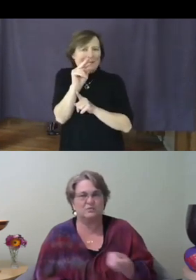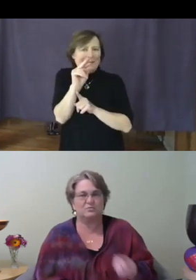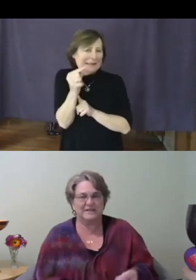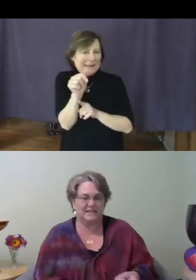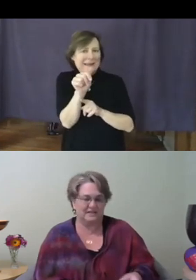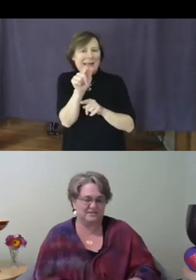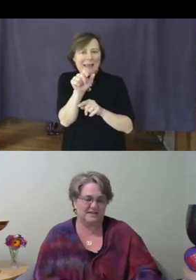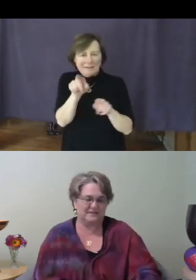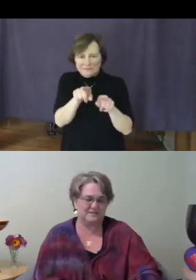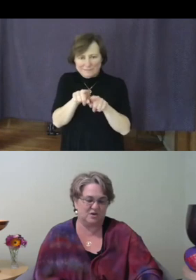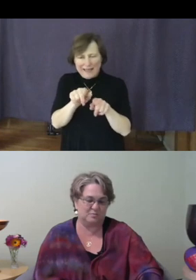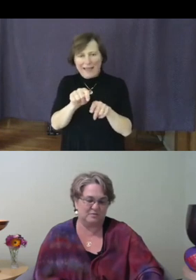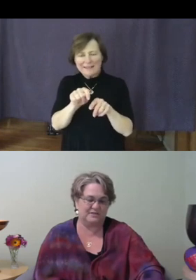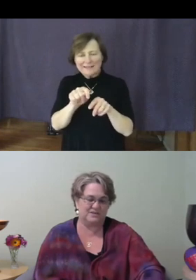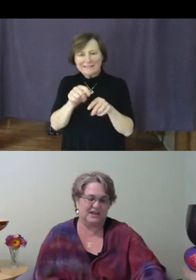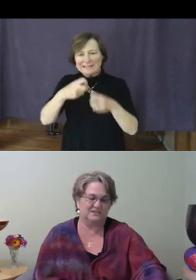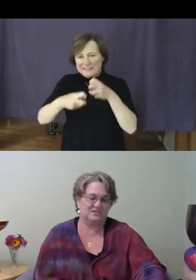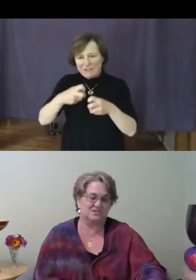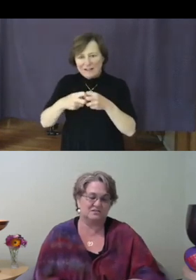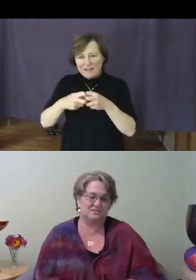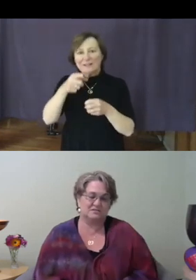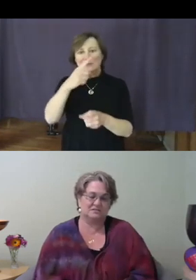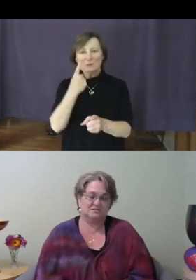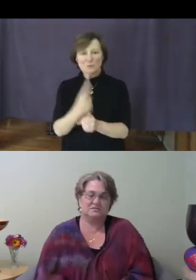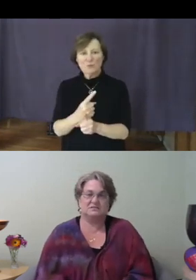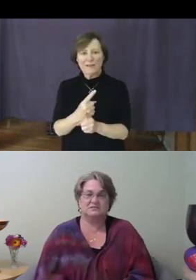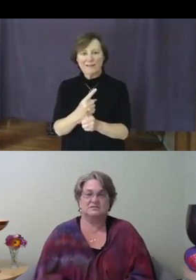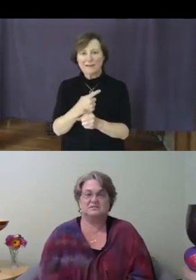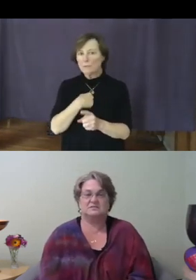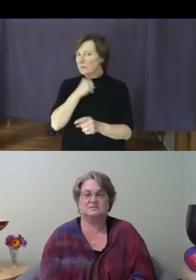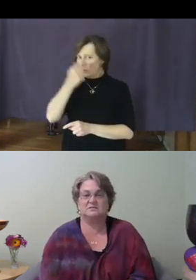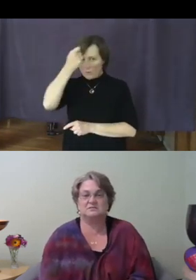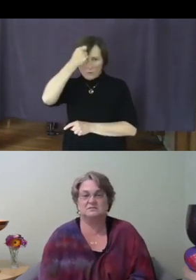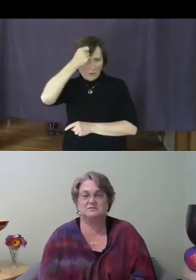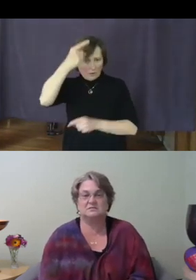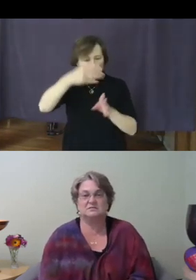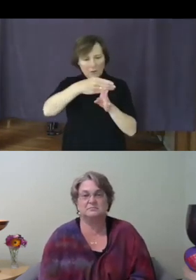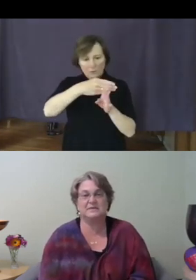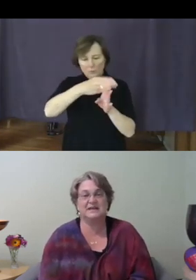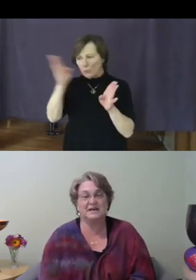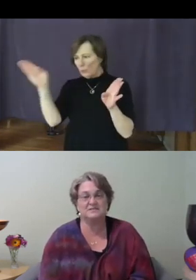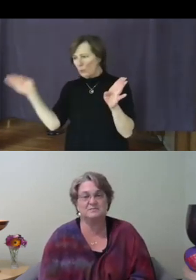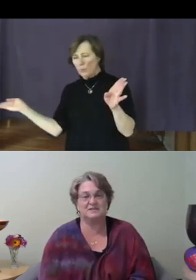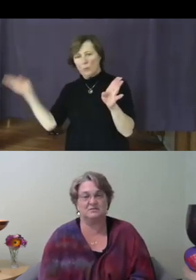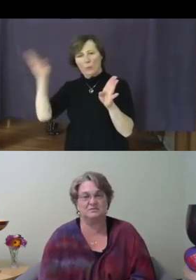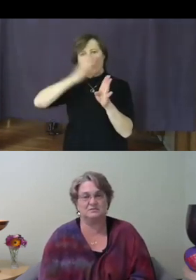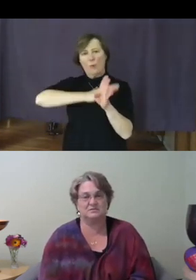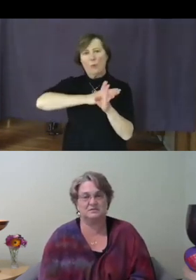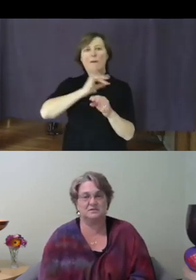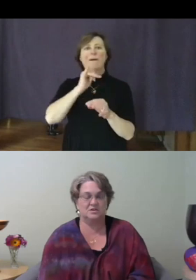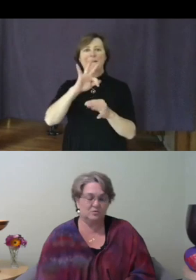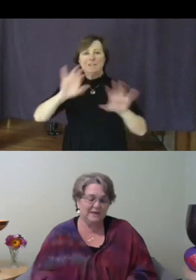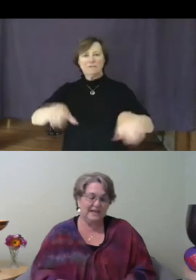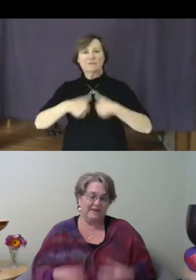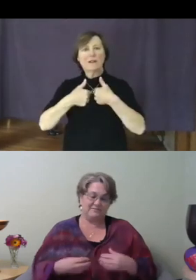really understand the scope of the challenge. Because we don't, we have to